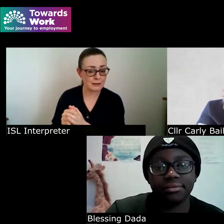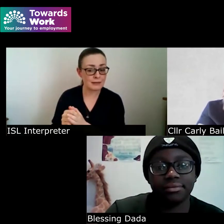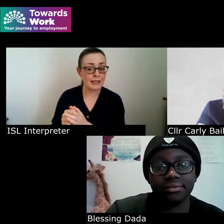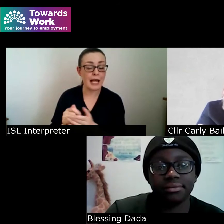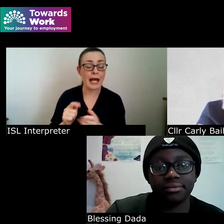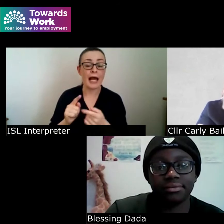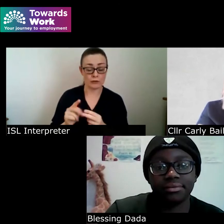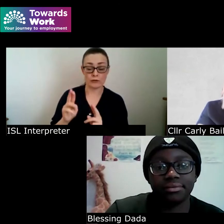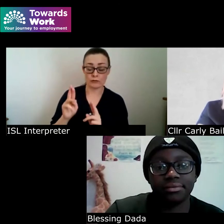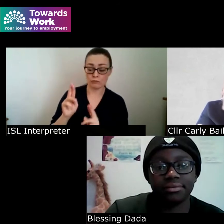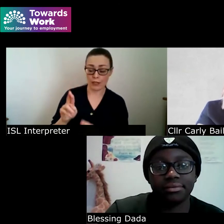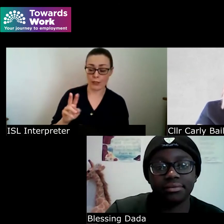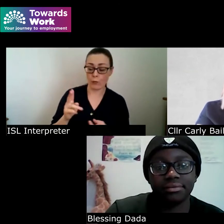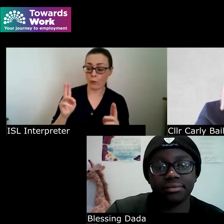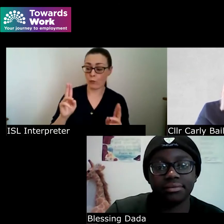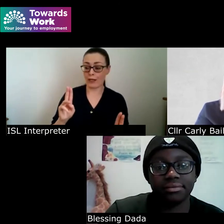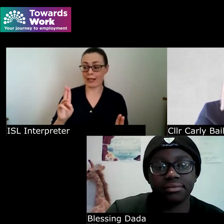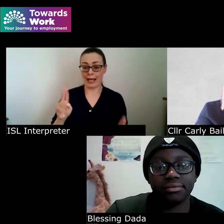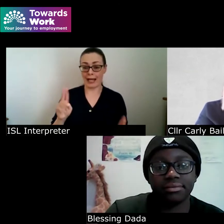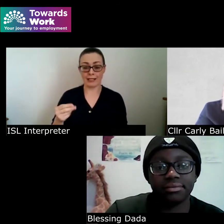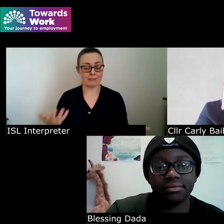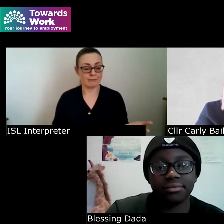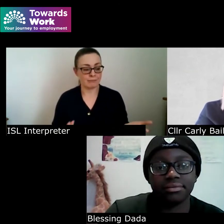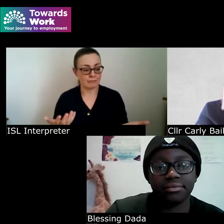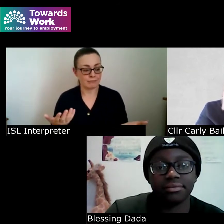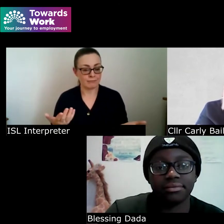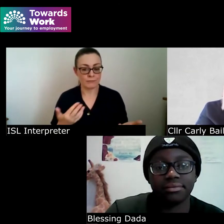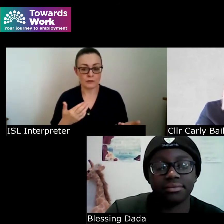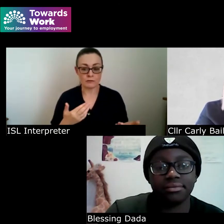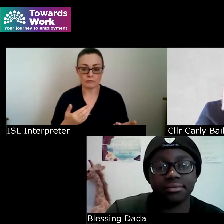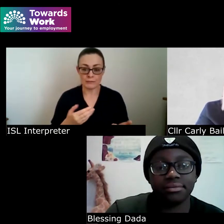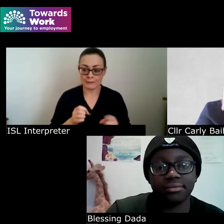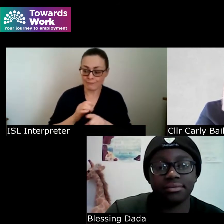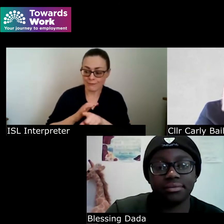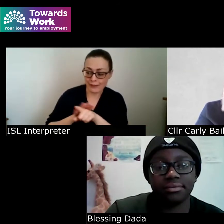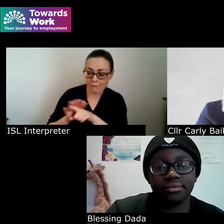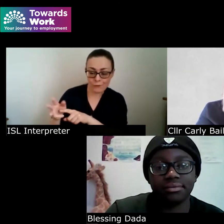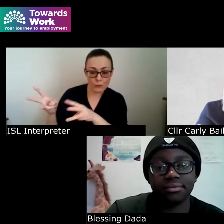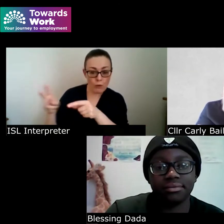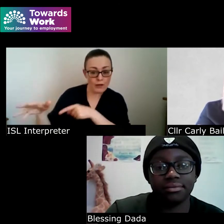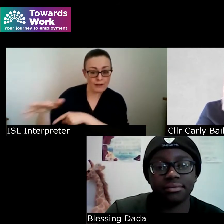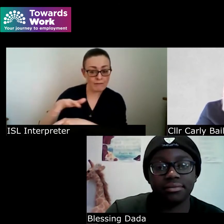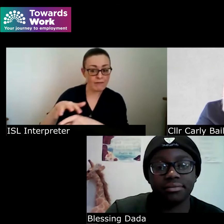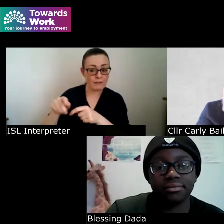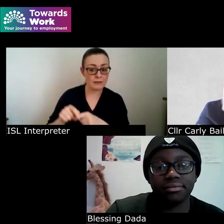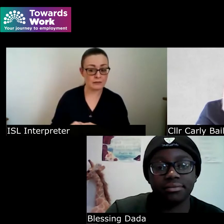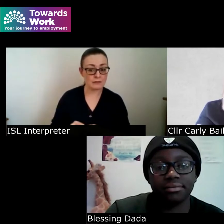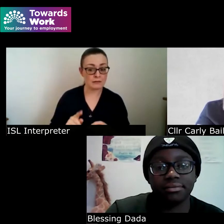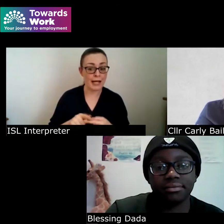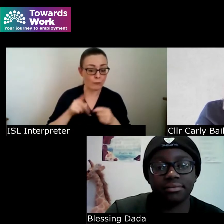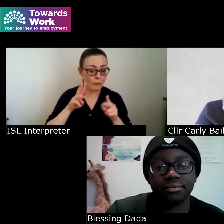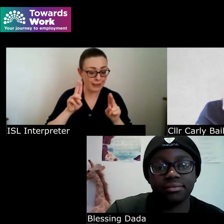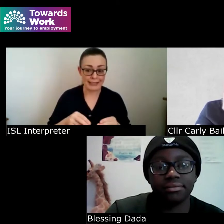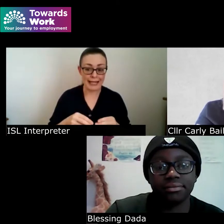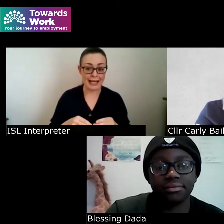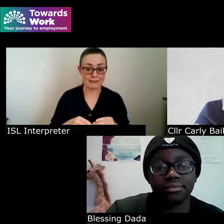we can actually really contribute to workplaces um and to our own businesses and into the classrooms